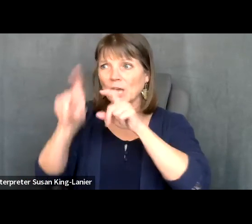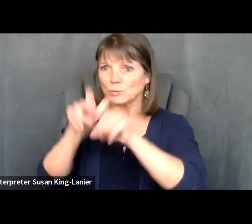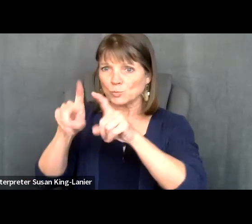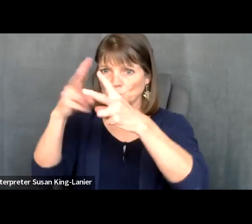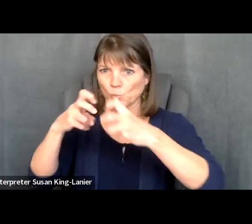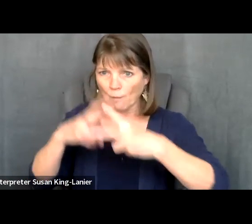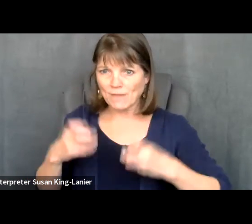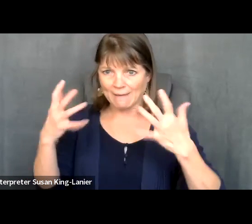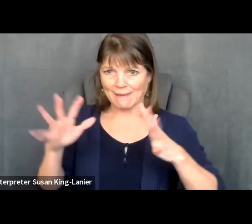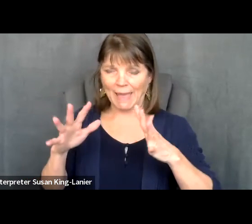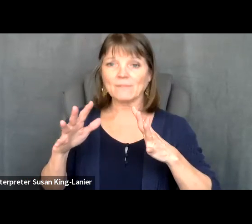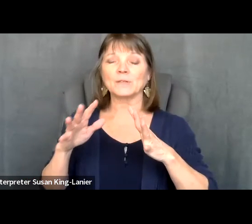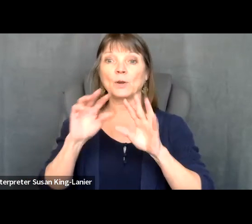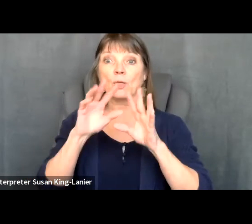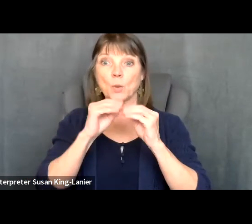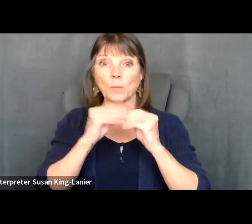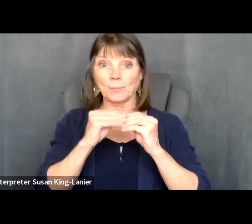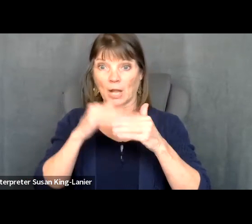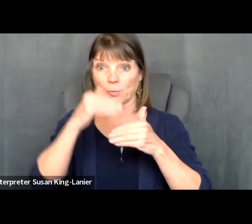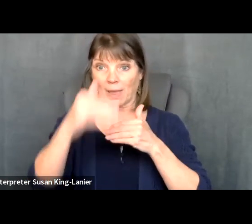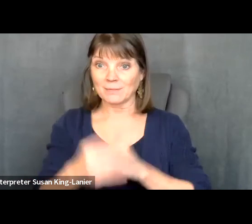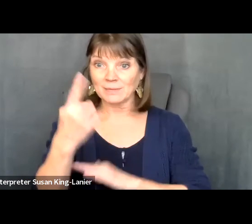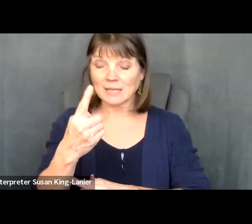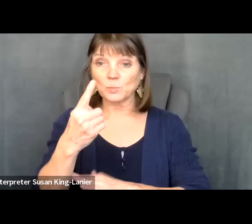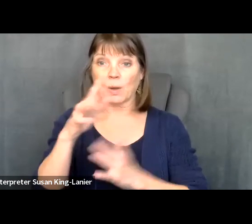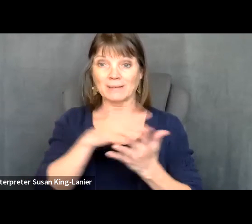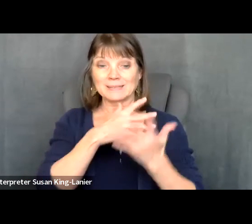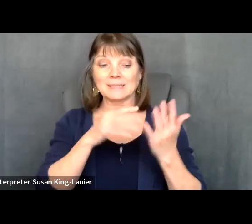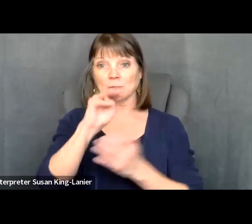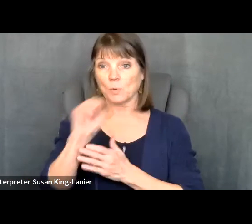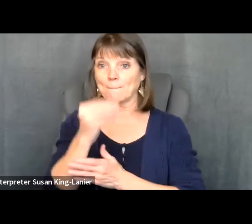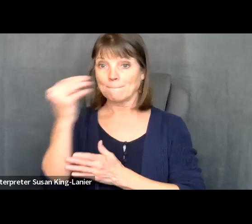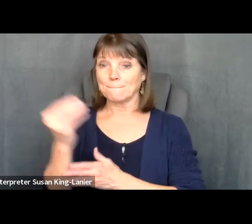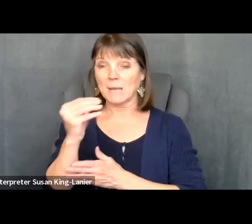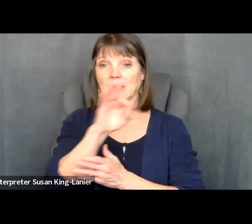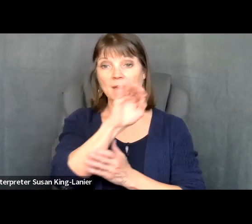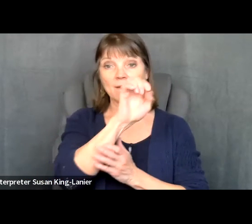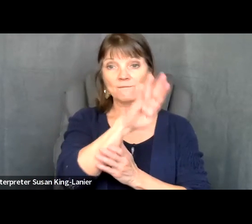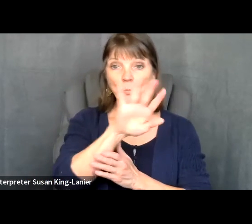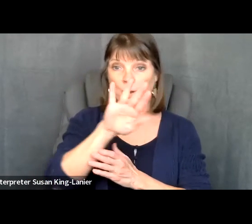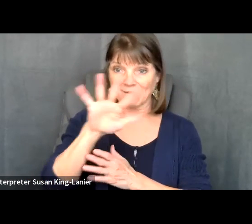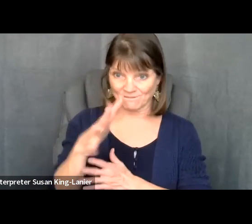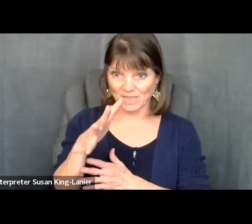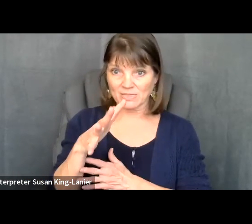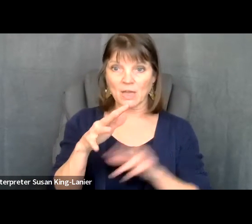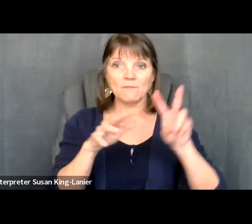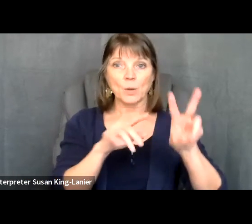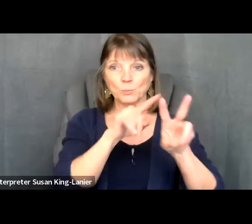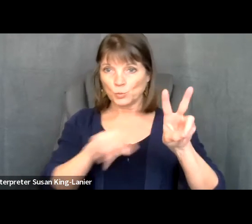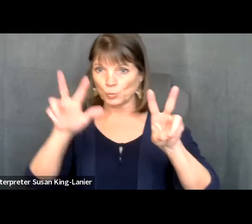Dina Reynolds: our next side by side. Webinar is scheduled for Monday, February fifth, from two to three, and we look forward to seeing you. Then